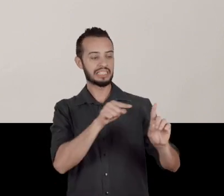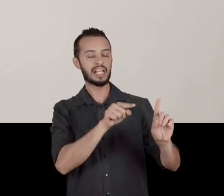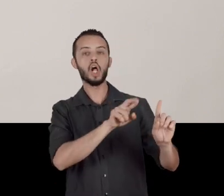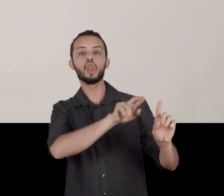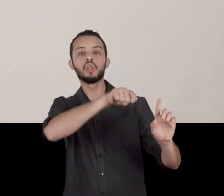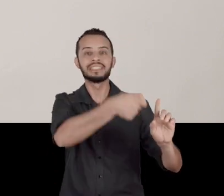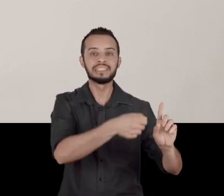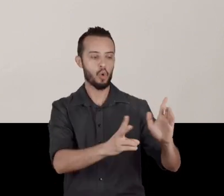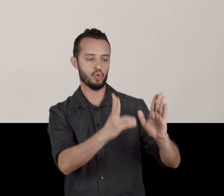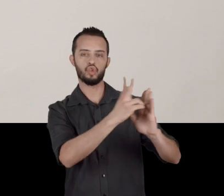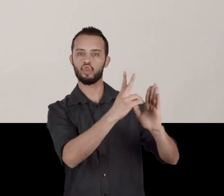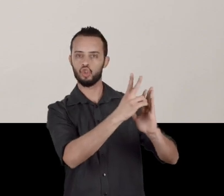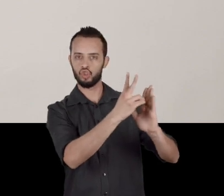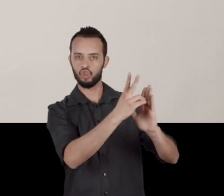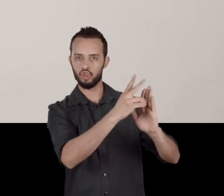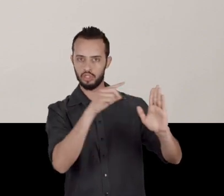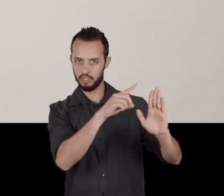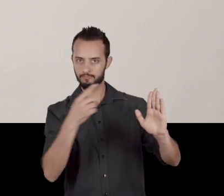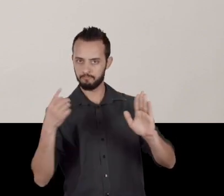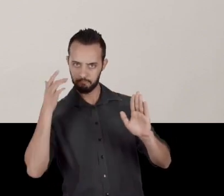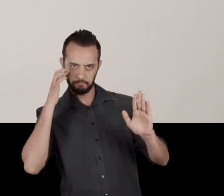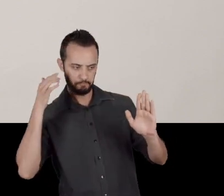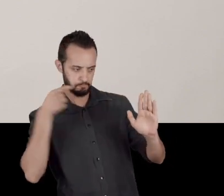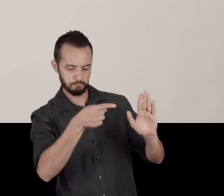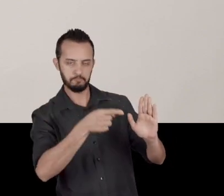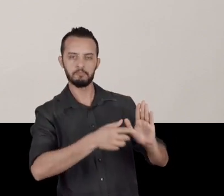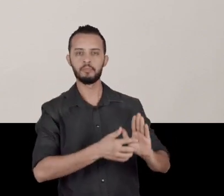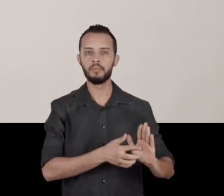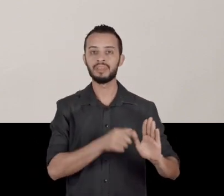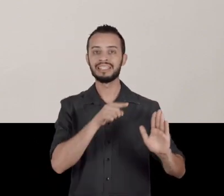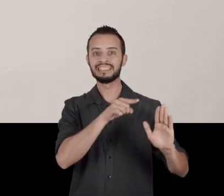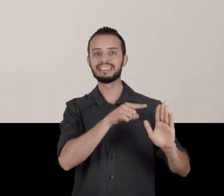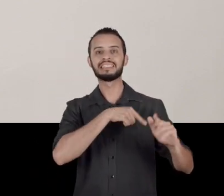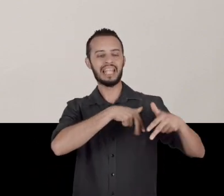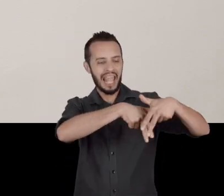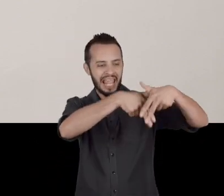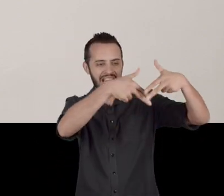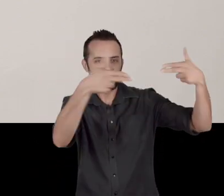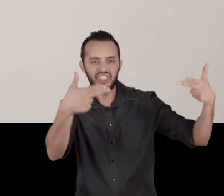but are in fact large ethnic groups and trees, with their own history